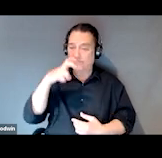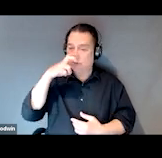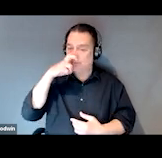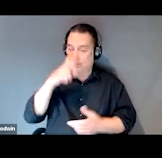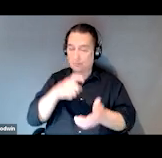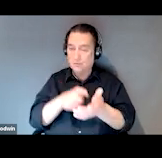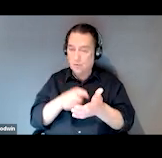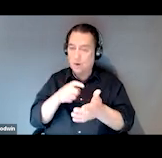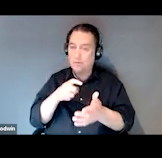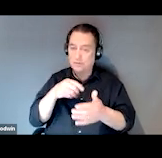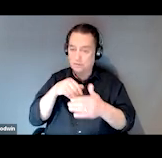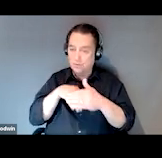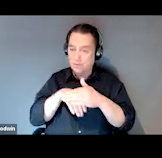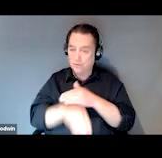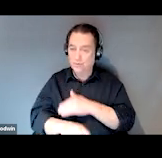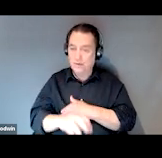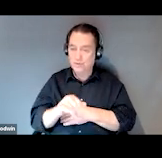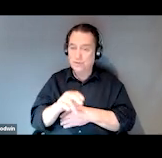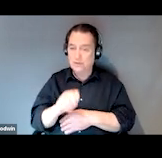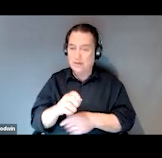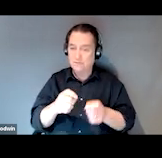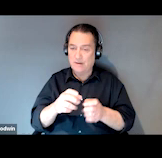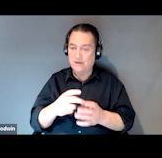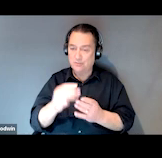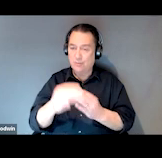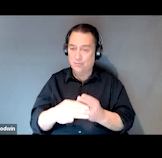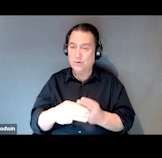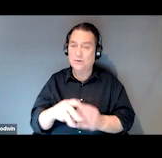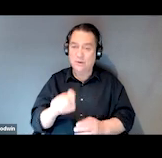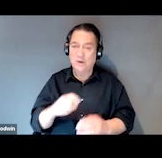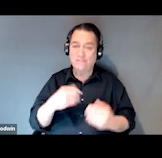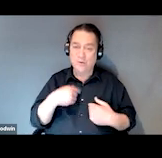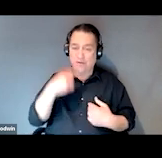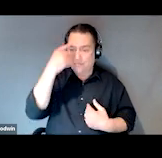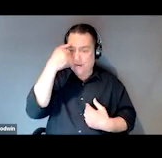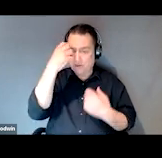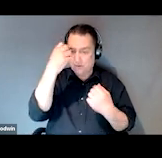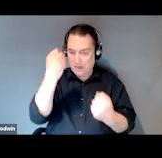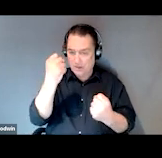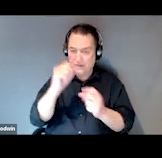into the case management program, so there has to be a mental health condition present